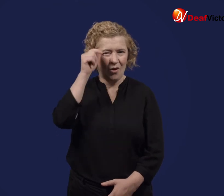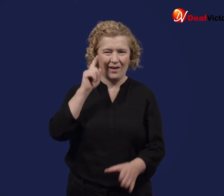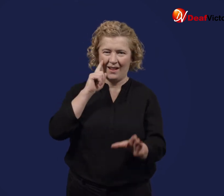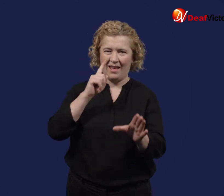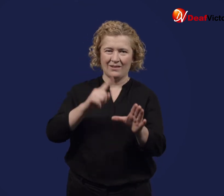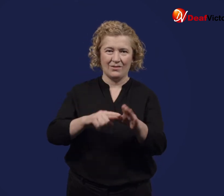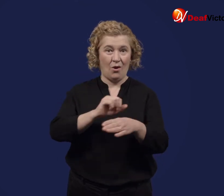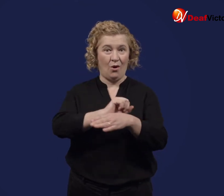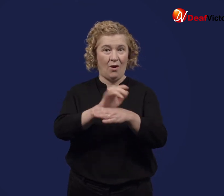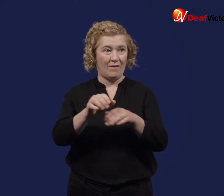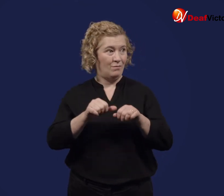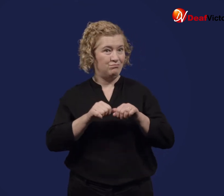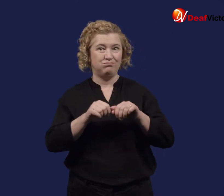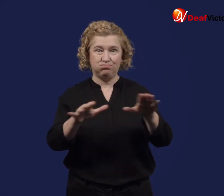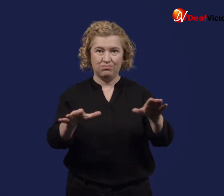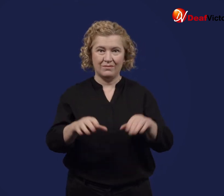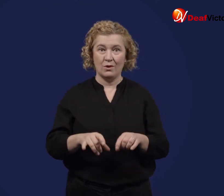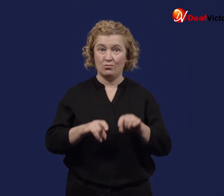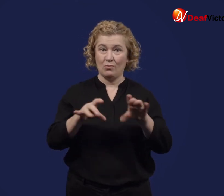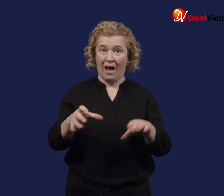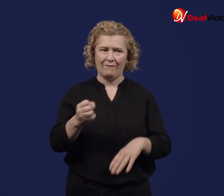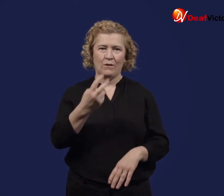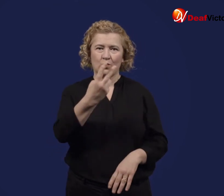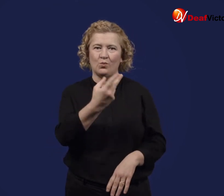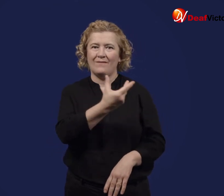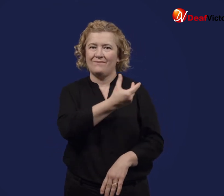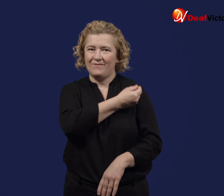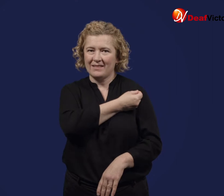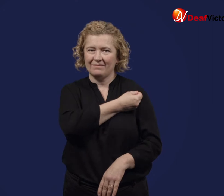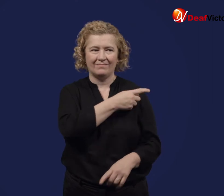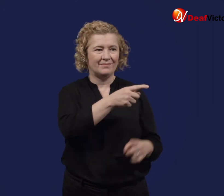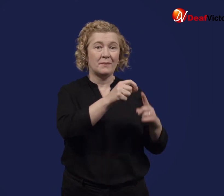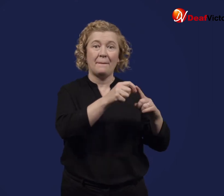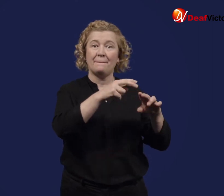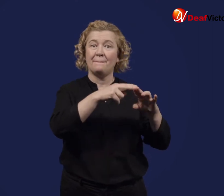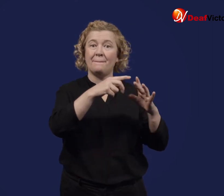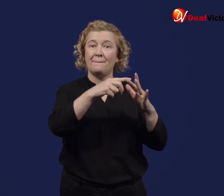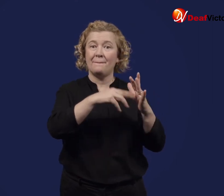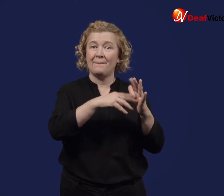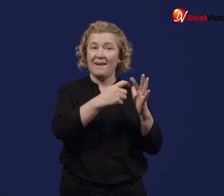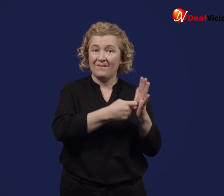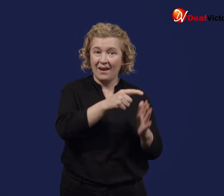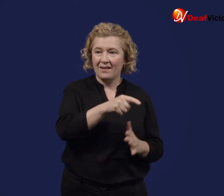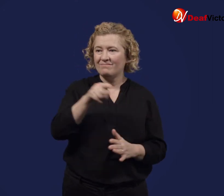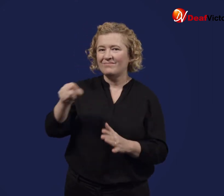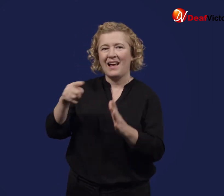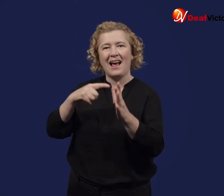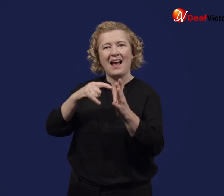two COVID-19 vaccines. One from Pfizer, and one from AstraZeneca.